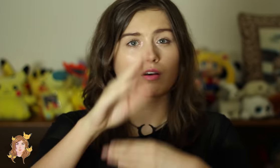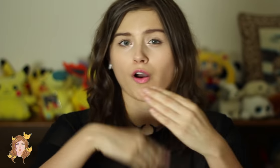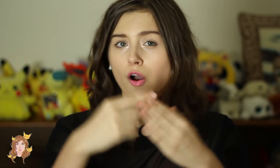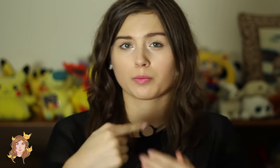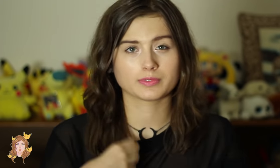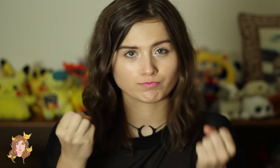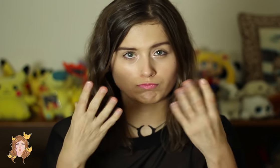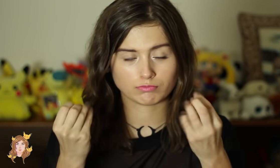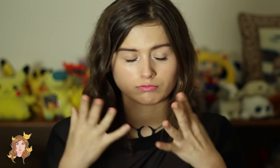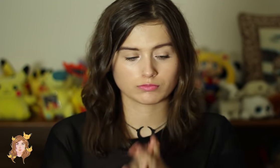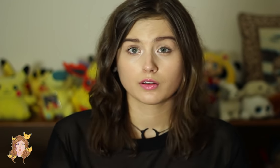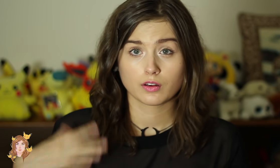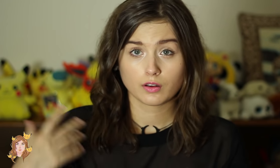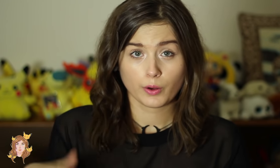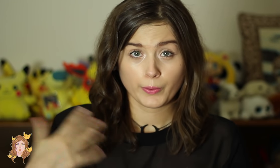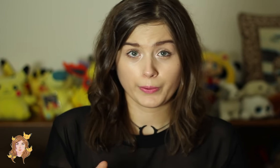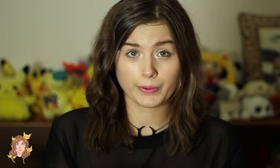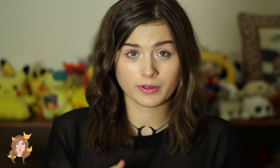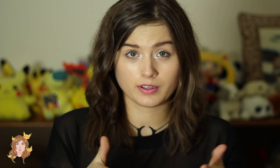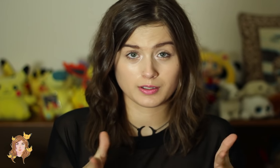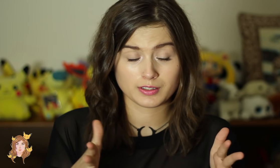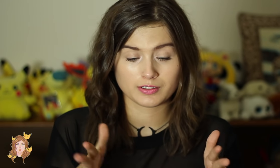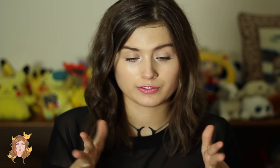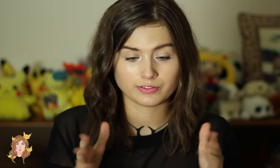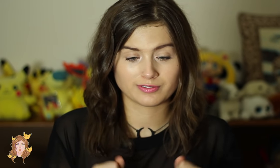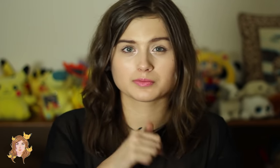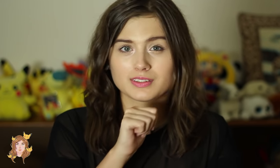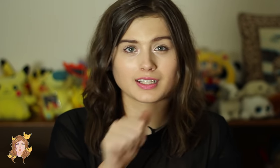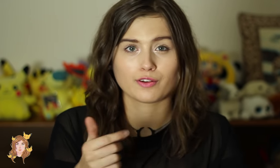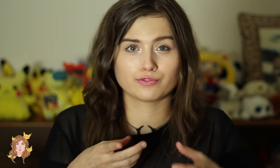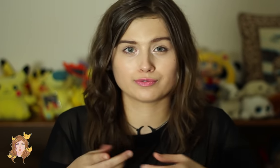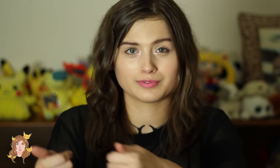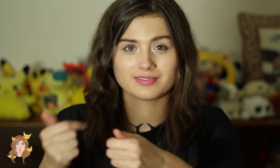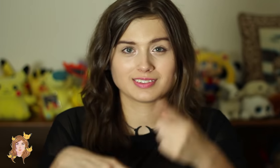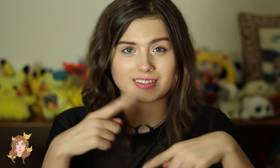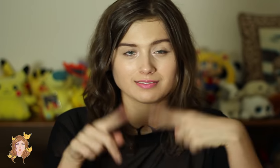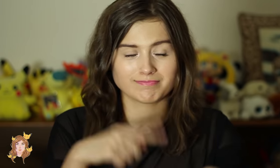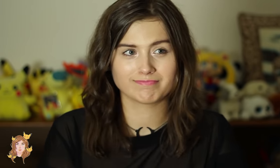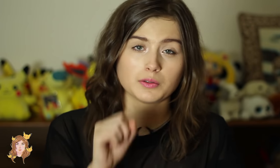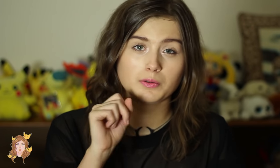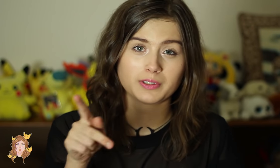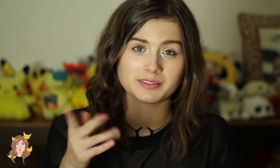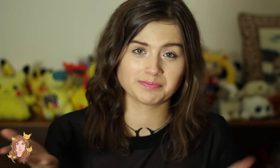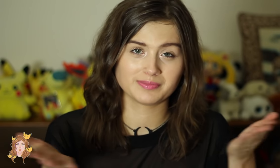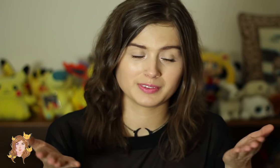All sign. Wow, I'm nervous. I’m not a fluent signer. Okay, here it is.